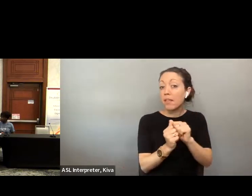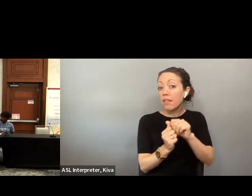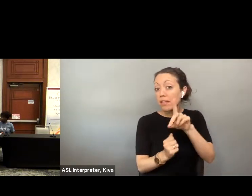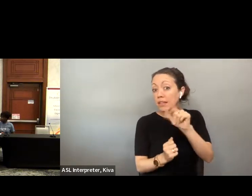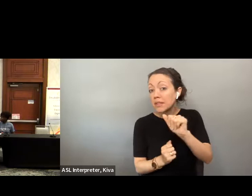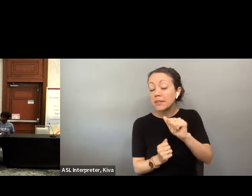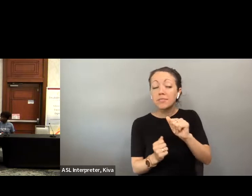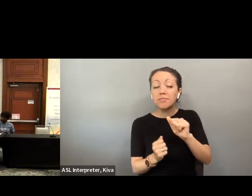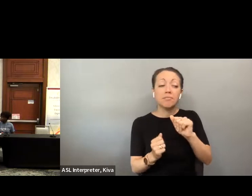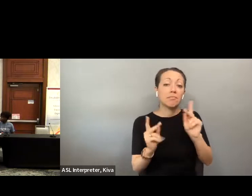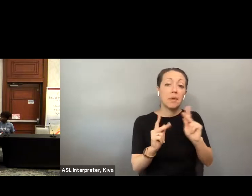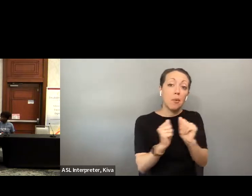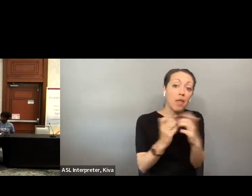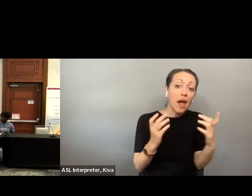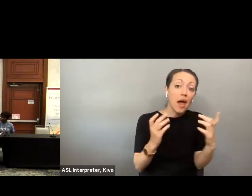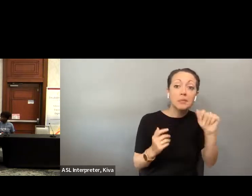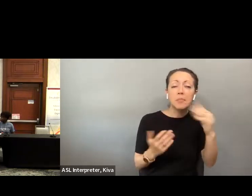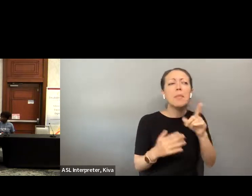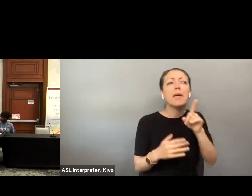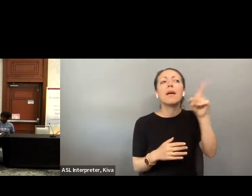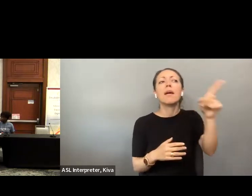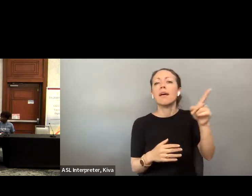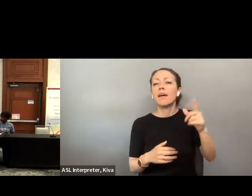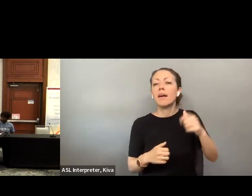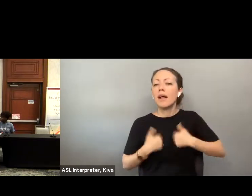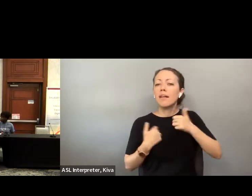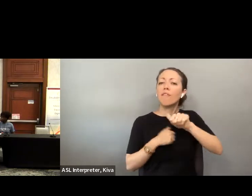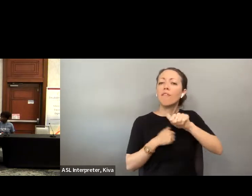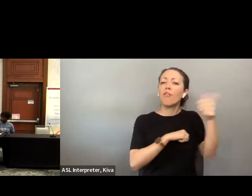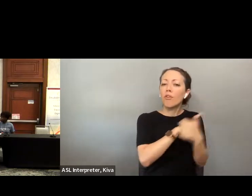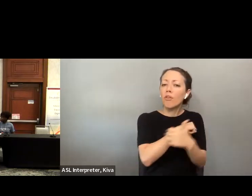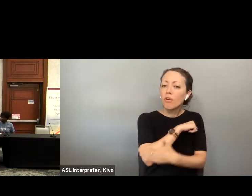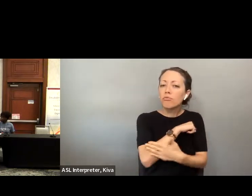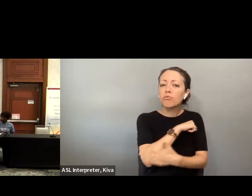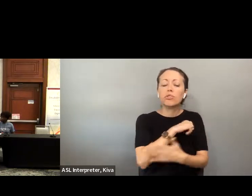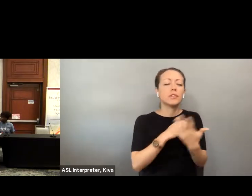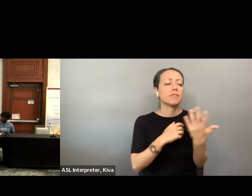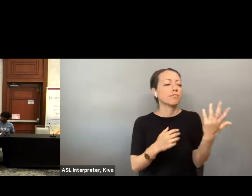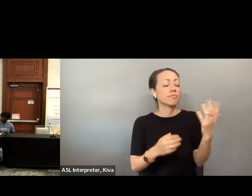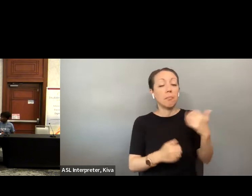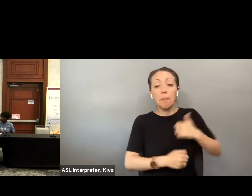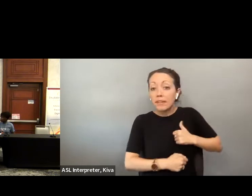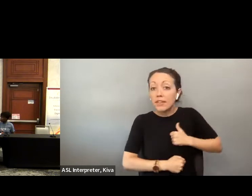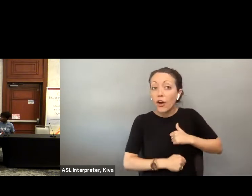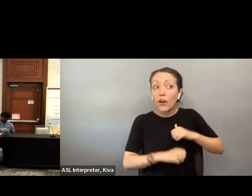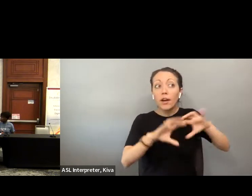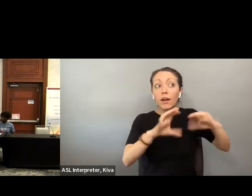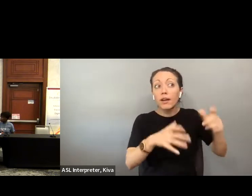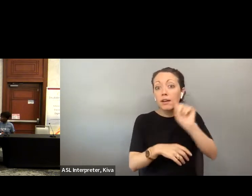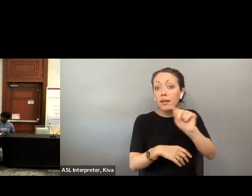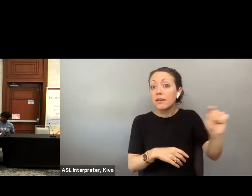involve people with disabilities and also people that how to. I would like to talk more about the electronic process, and how can that involve people with disabilities and also people that may not have disabilities, but may live overseas, or maybe in the military or those sorts, of things?